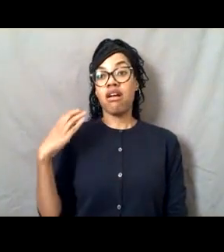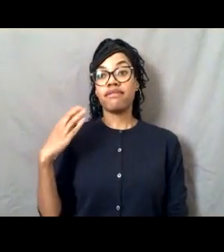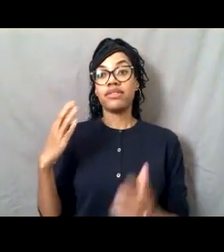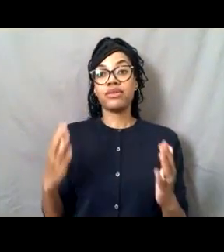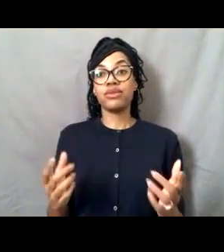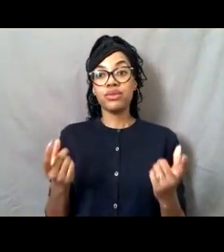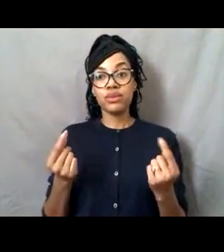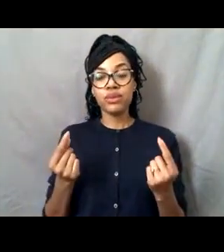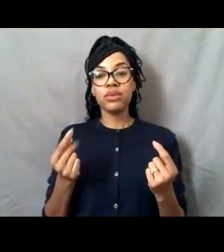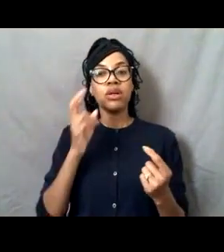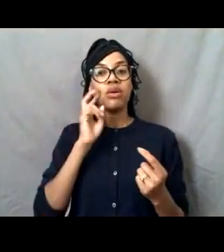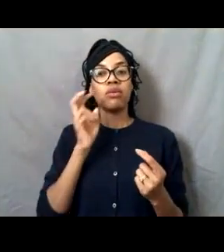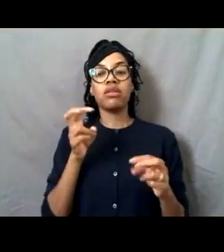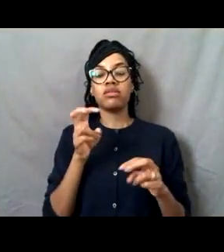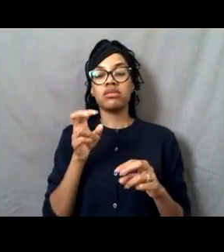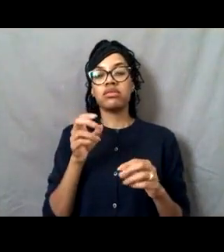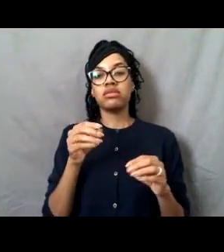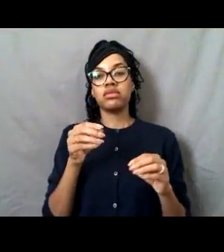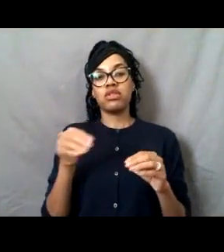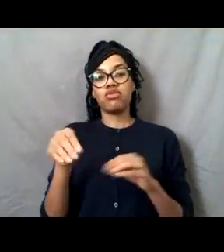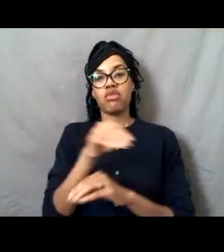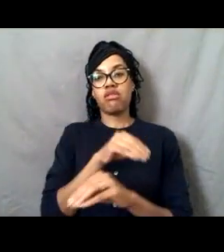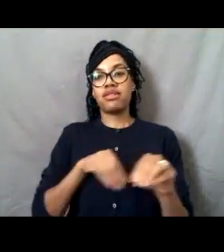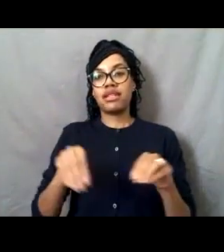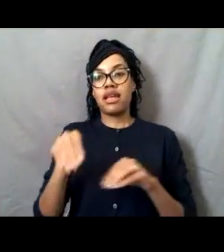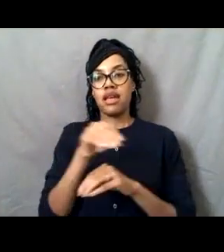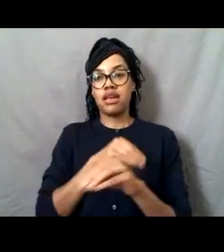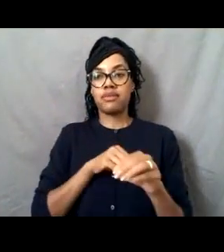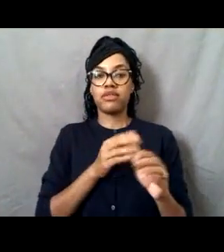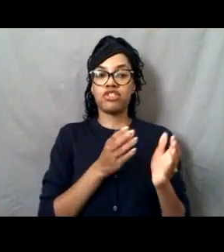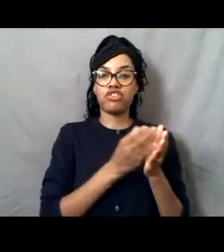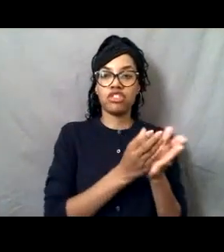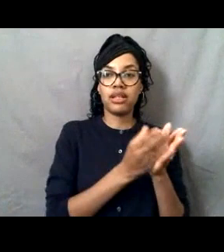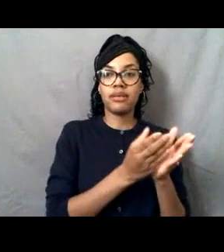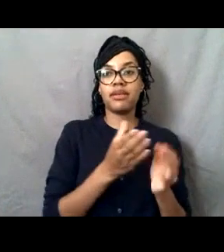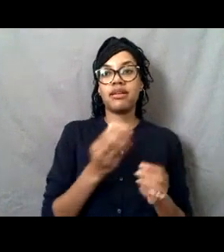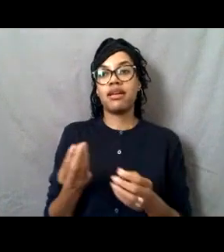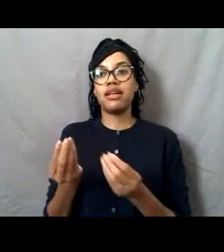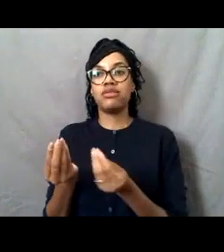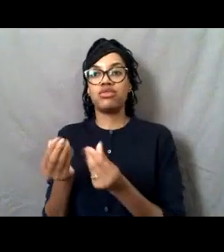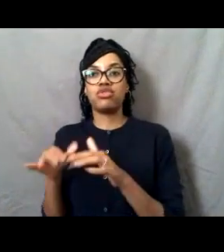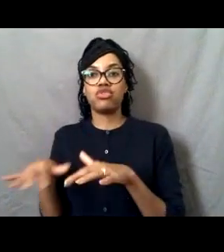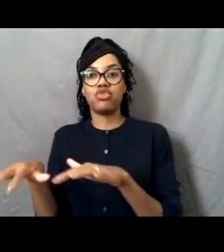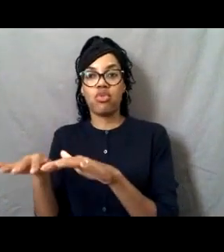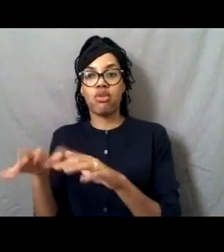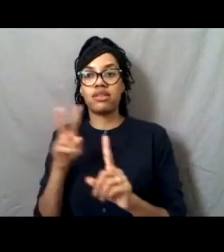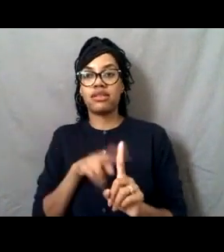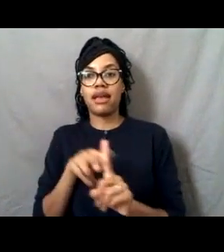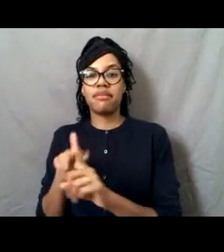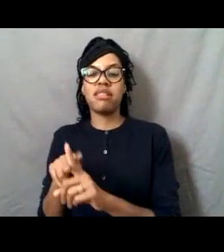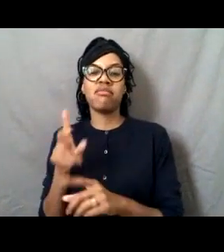and NOAA shore assignments about every two to three years. We also have pilots that fly our aircraft